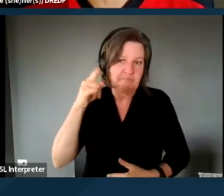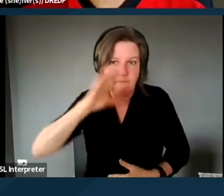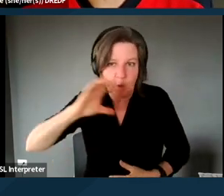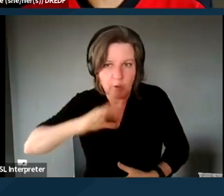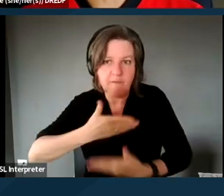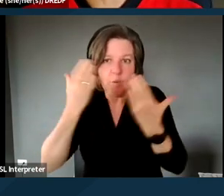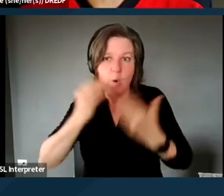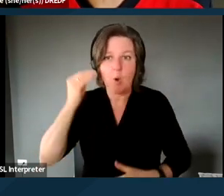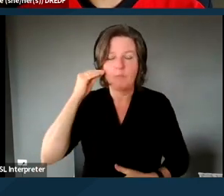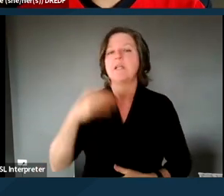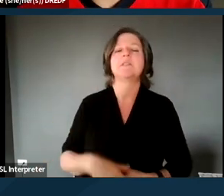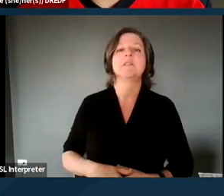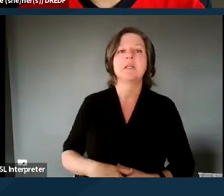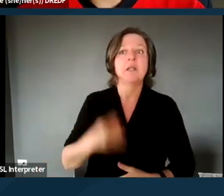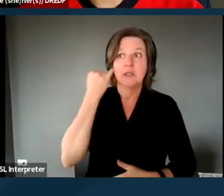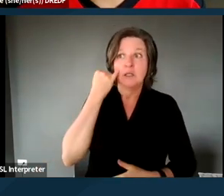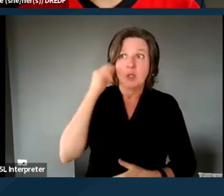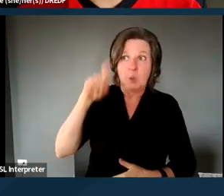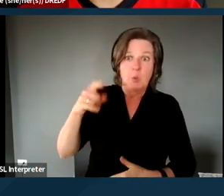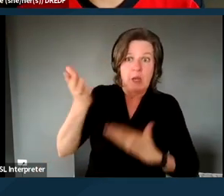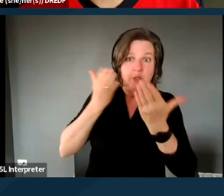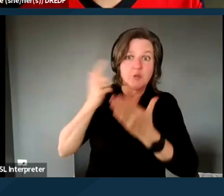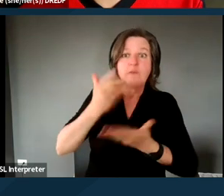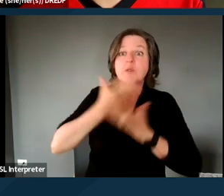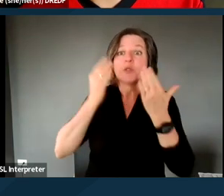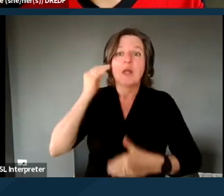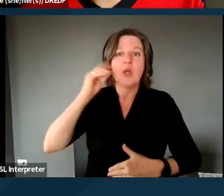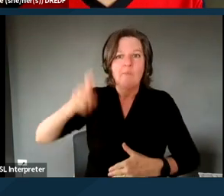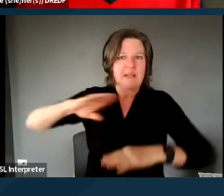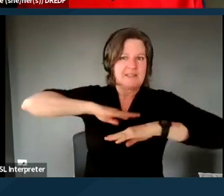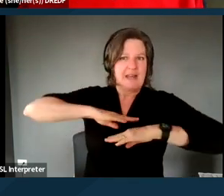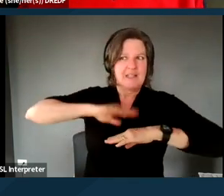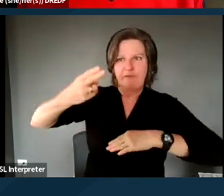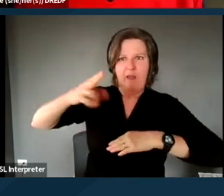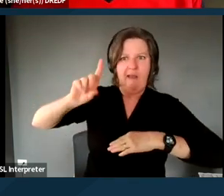then you need to meet the HUD definition of homeless, of being homeless, as well as the HUD definition